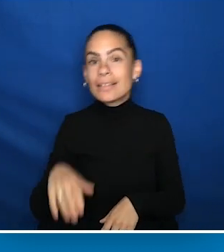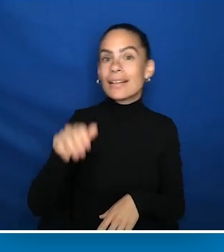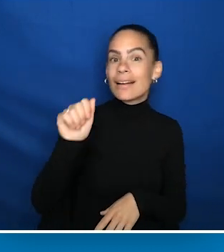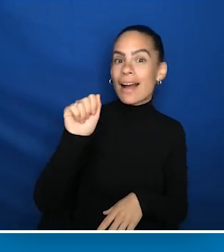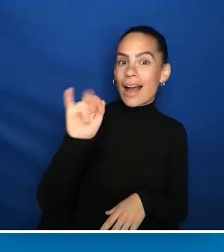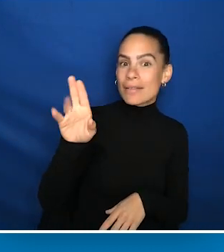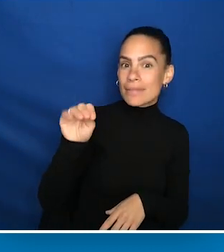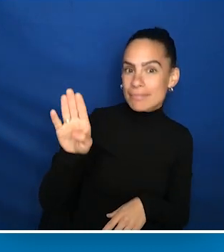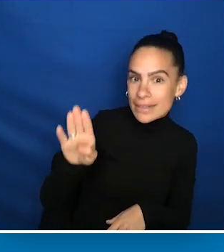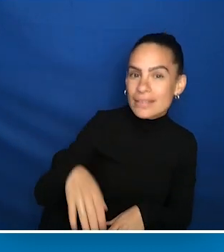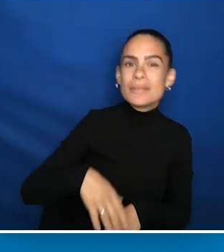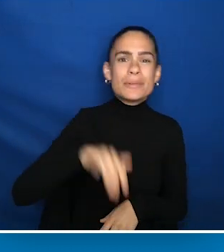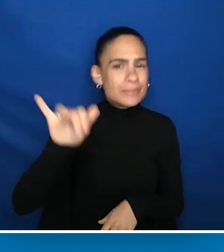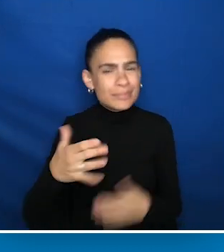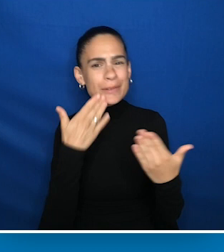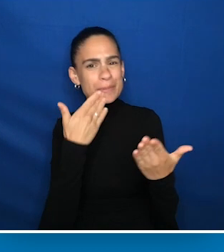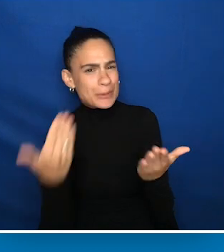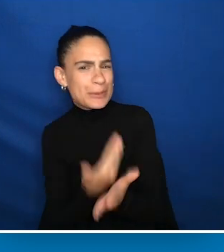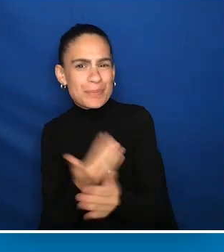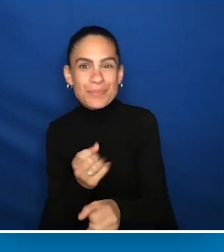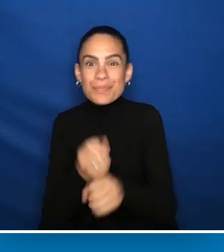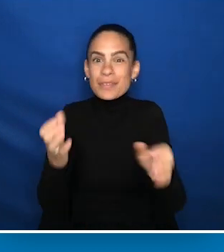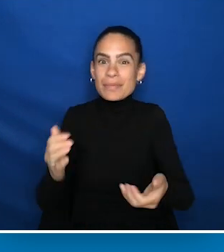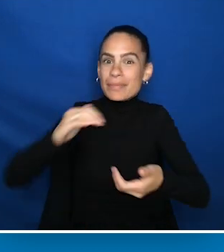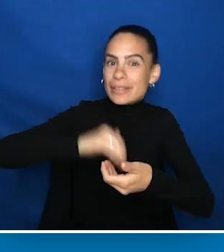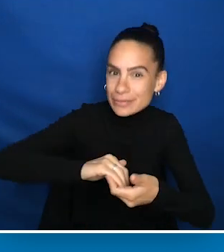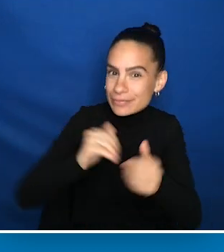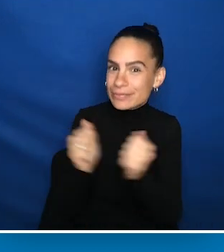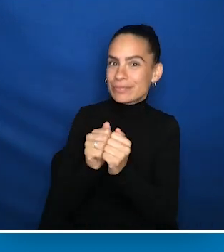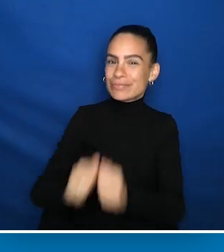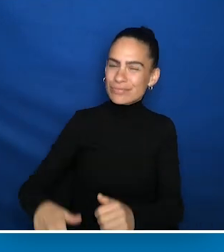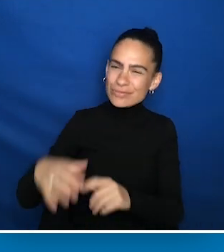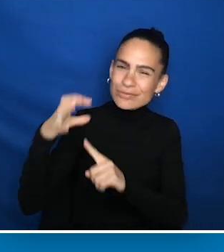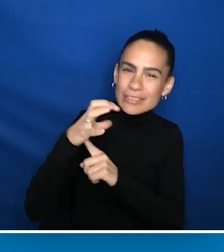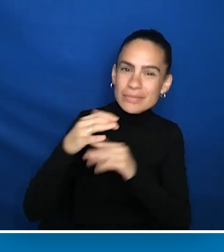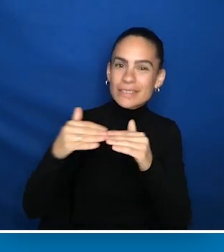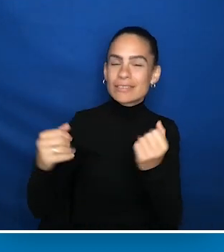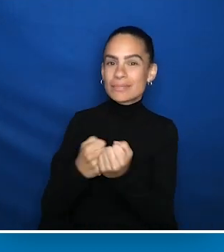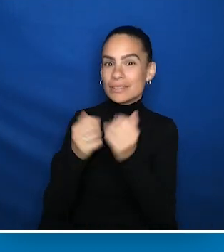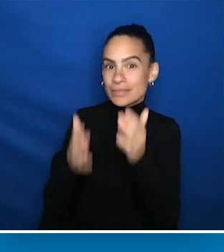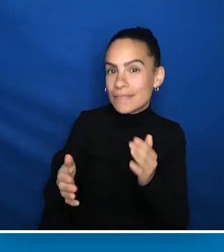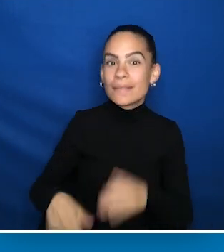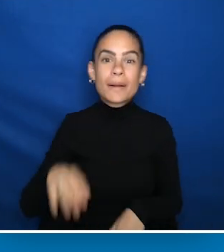I also want to thank our new and growing partnerships with Championship Level sponsors, Microsoft and PhRMA.